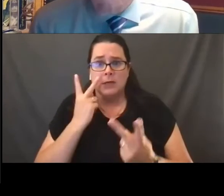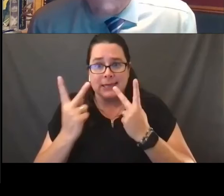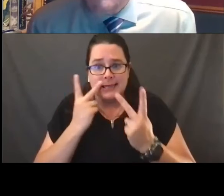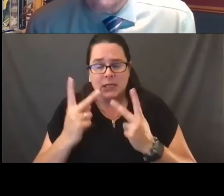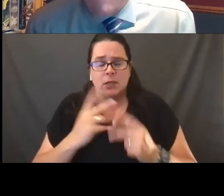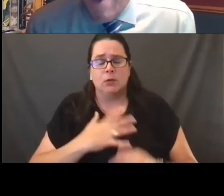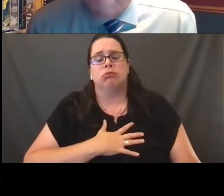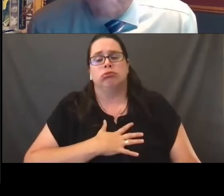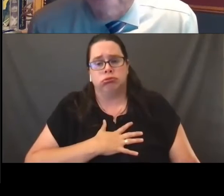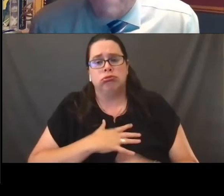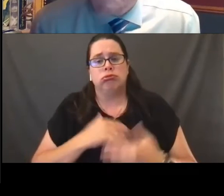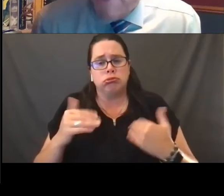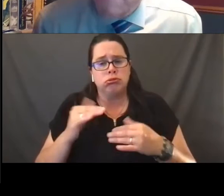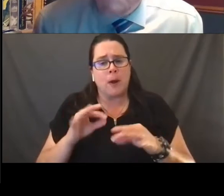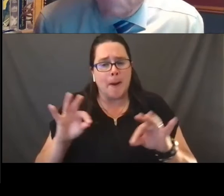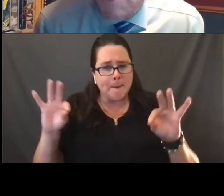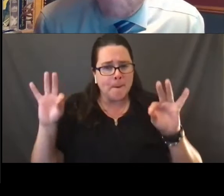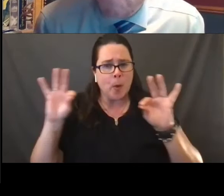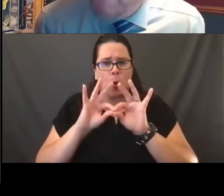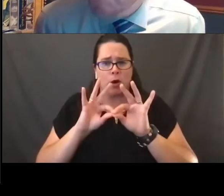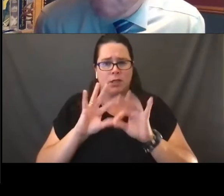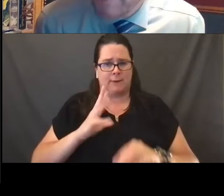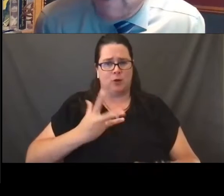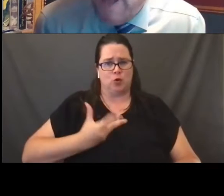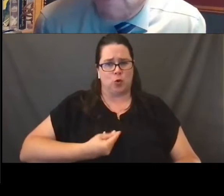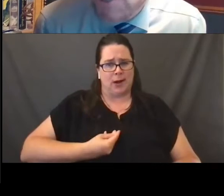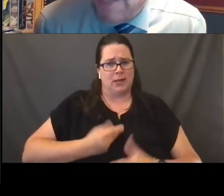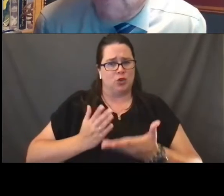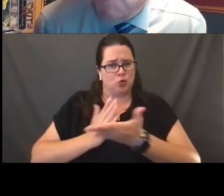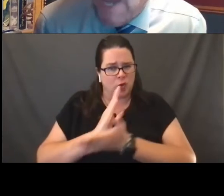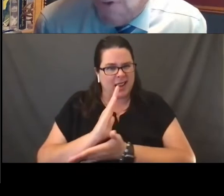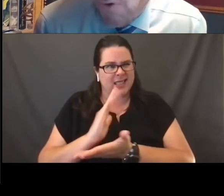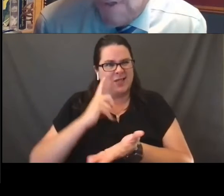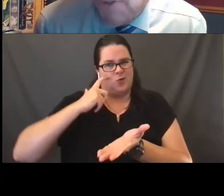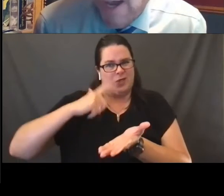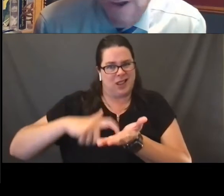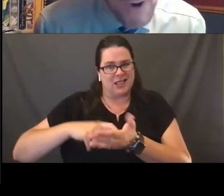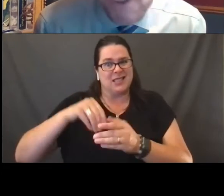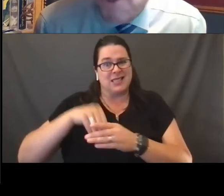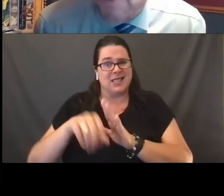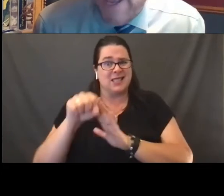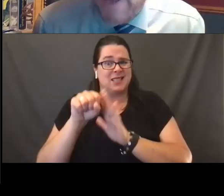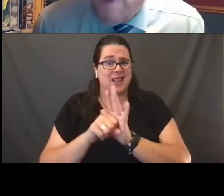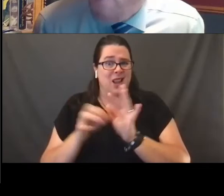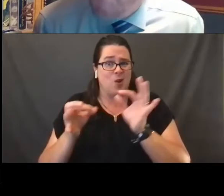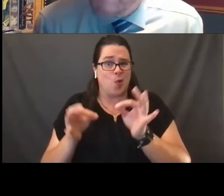the importance of transgender rights being acknowledged in the state courts across our land